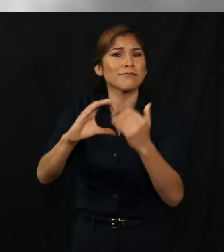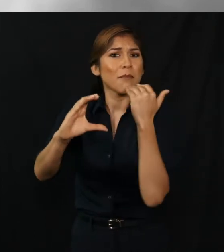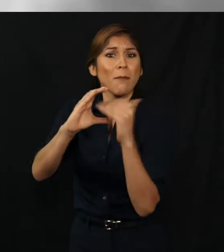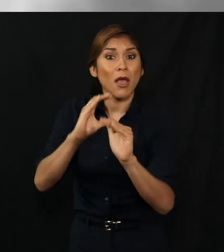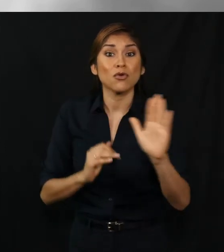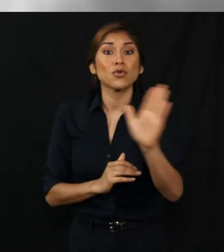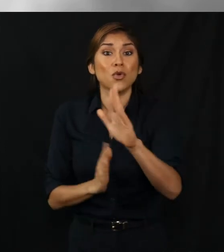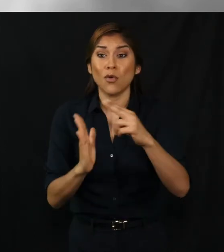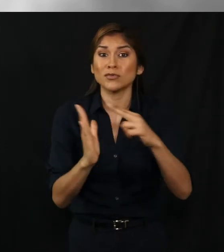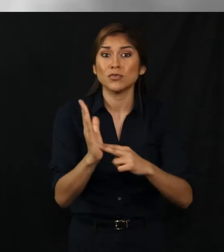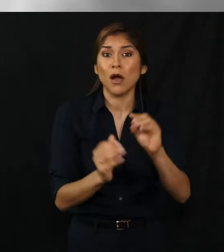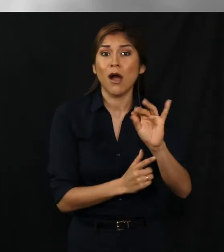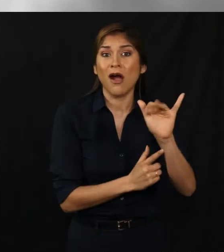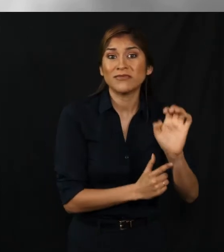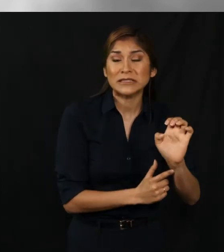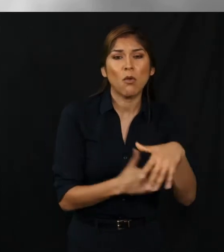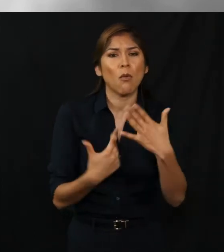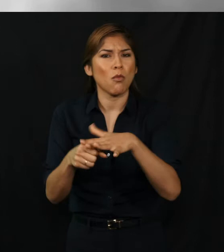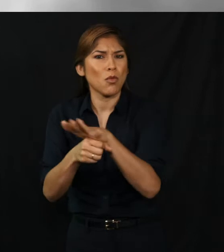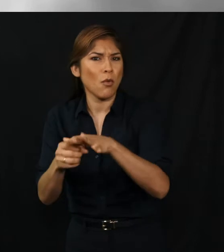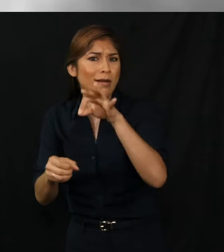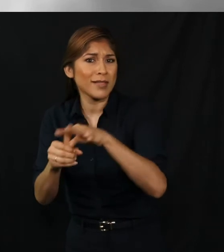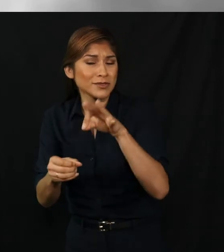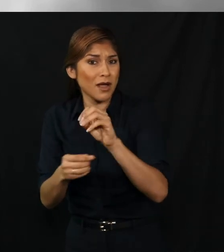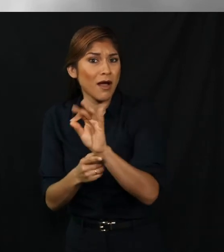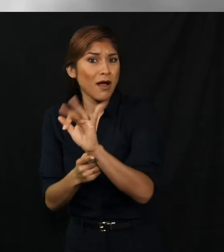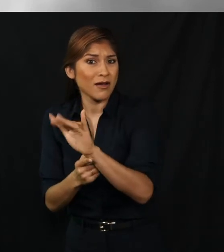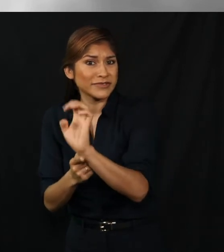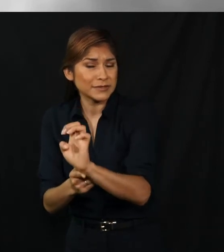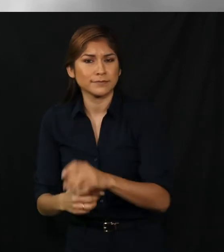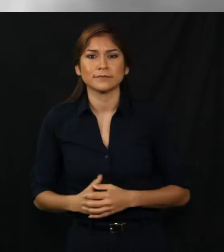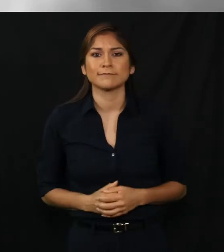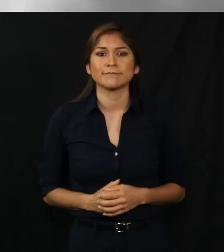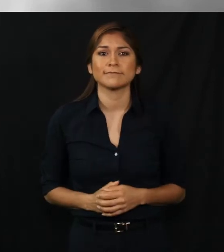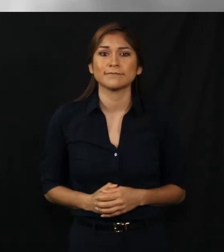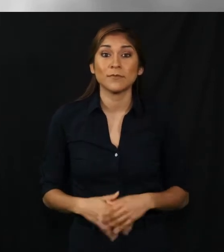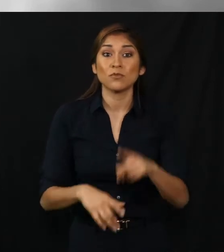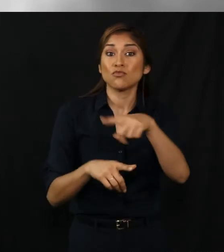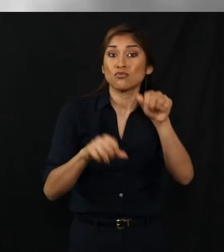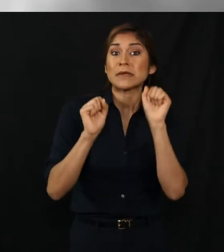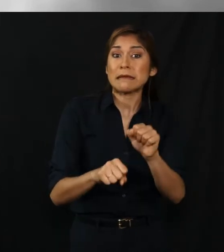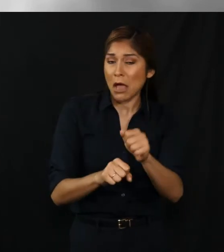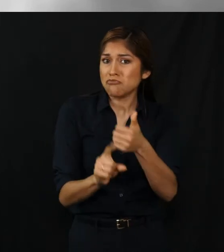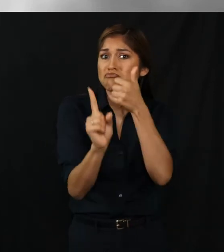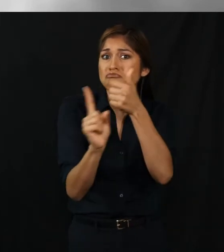county board of registration office or election...local election office. You can hand deliver